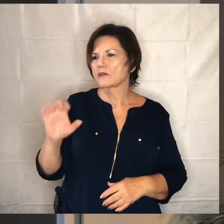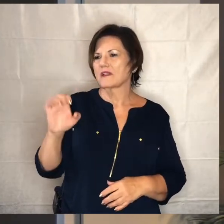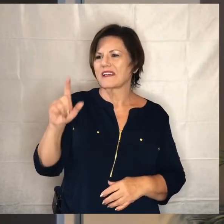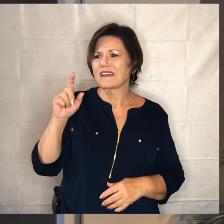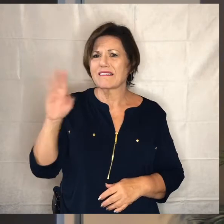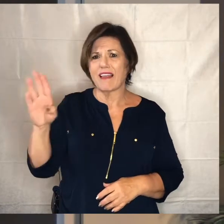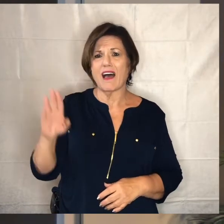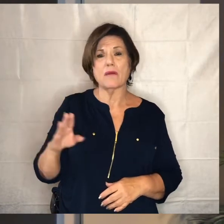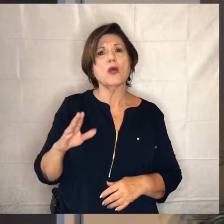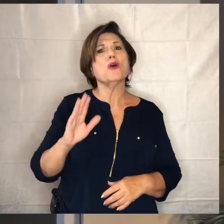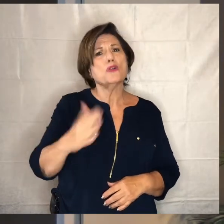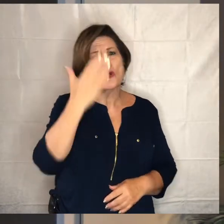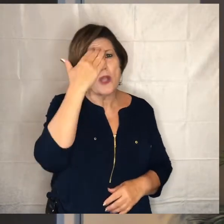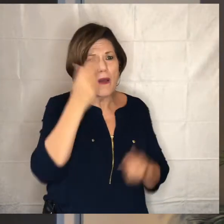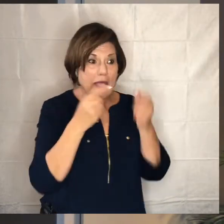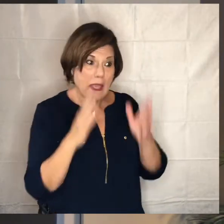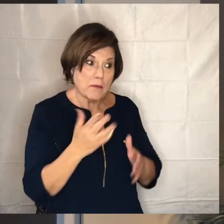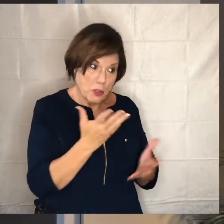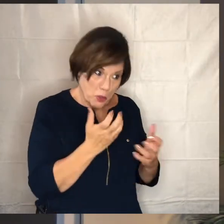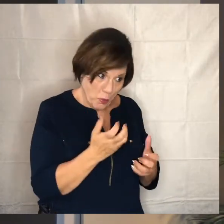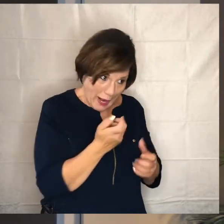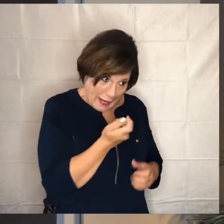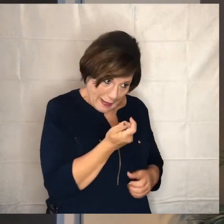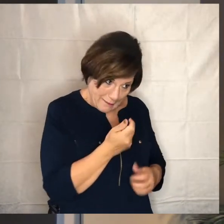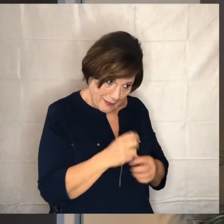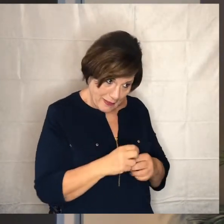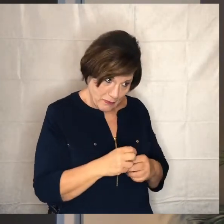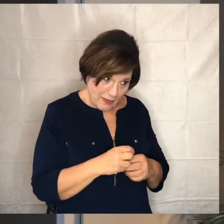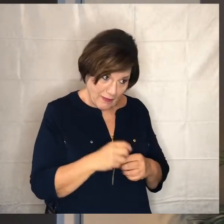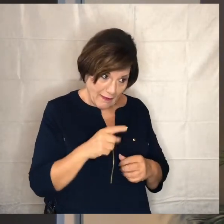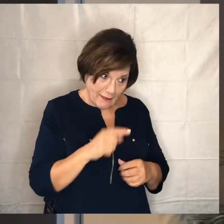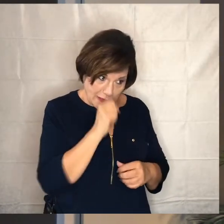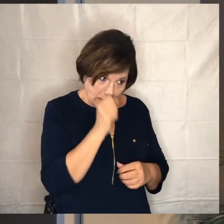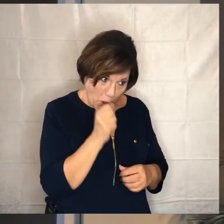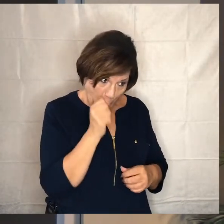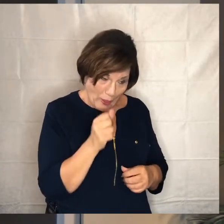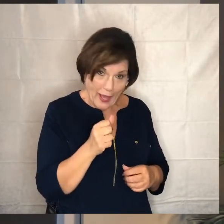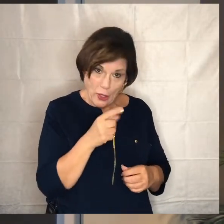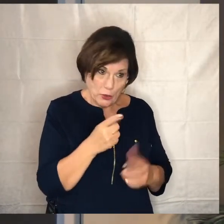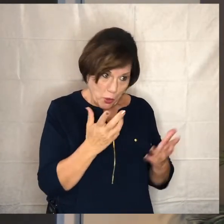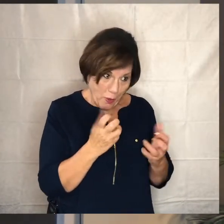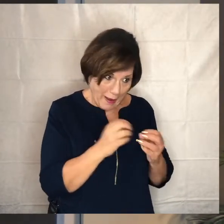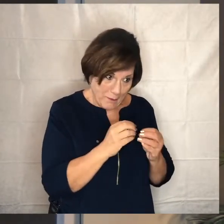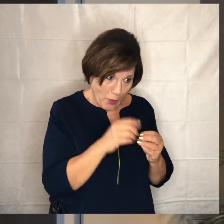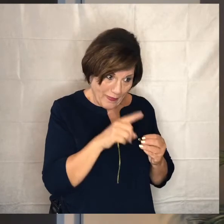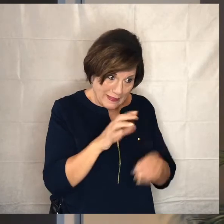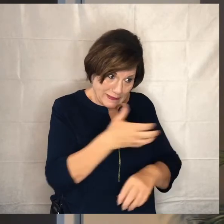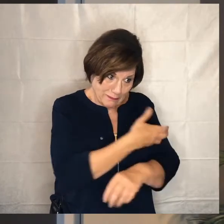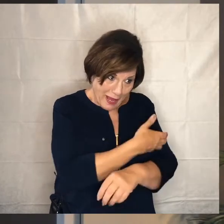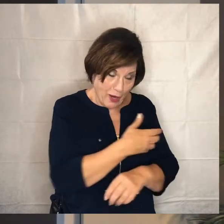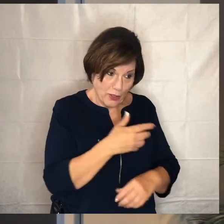the enemy's gonna say do you want a little bit more of this cocaine do you want a little bit more of this power do you want a little bit more